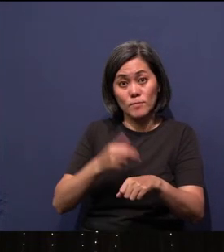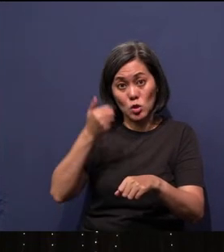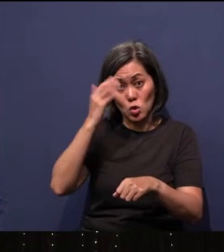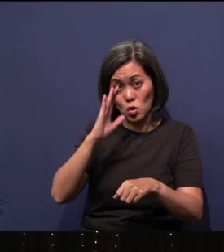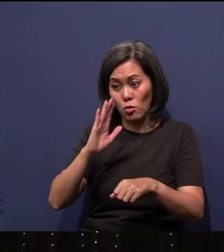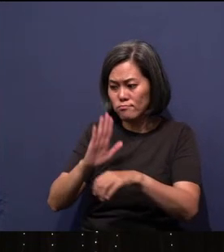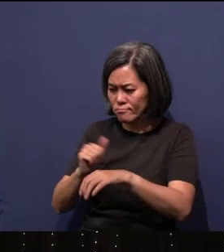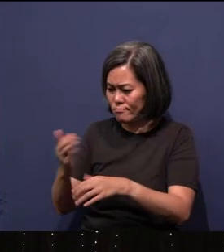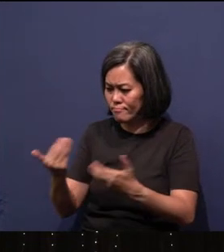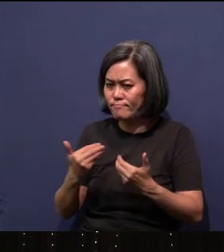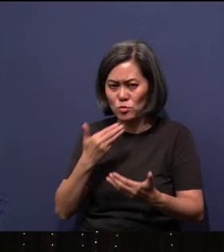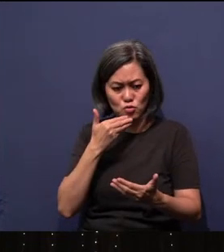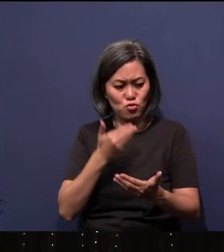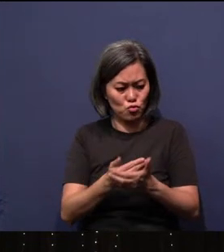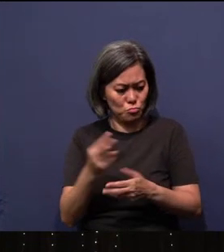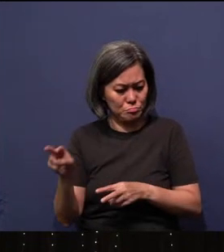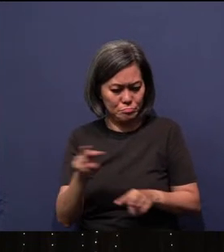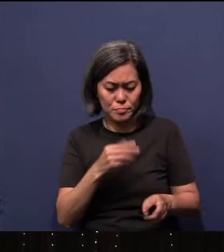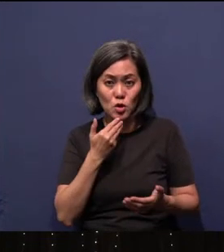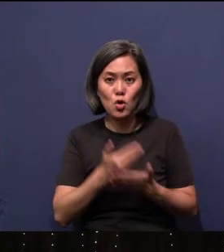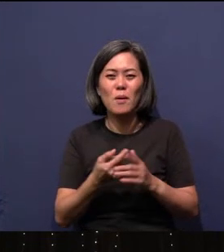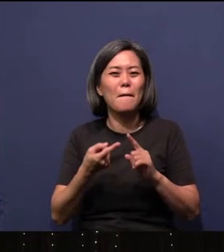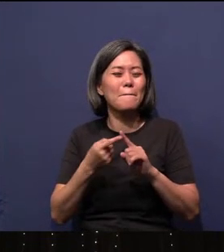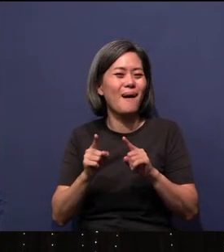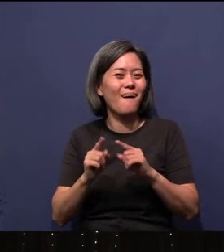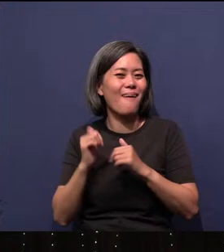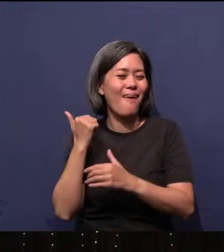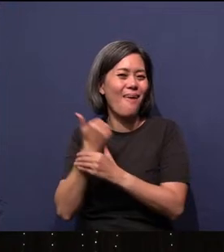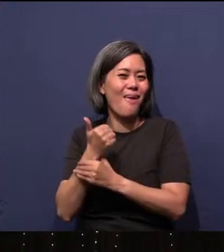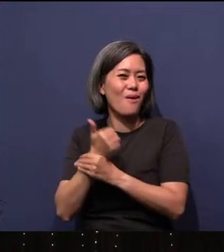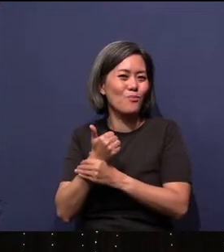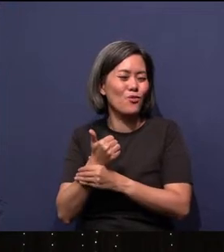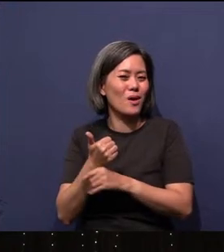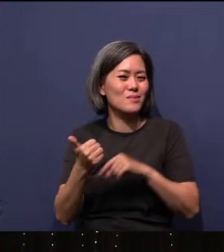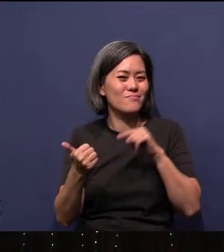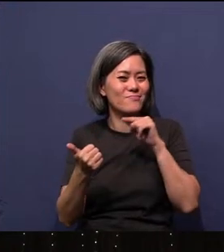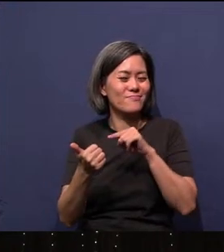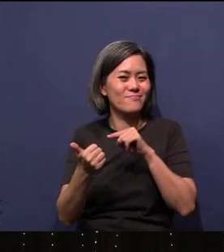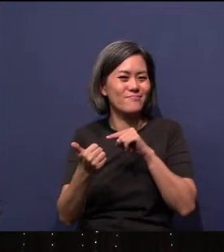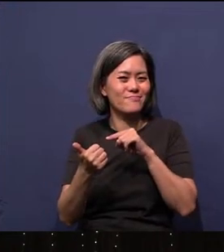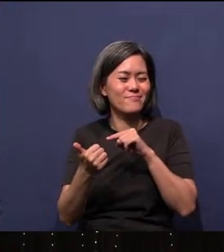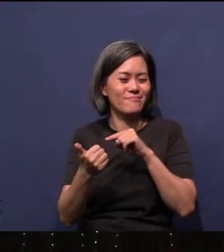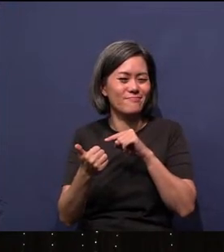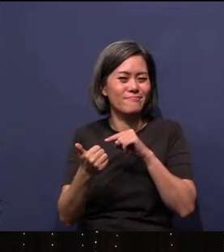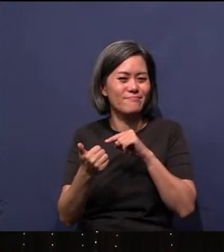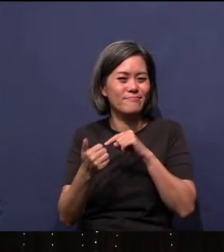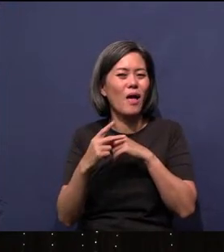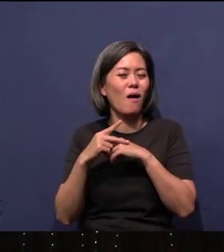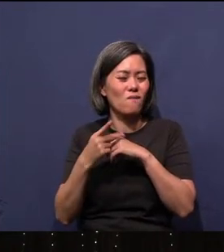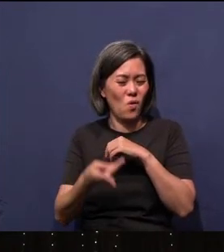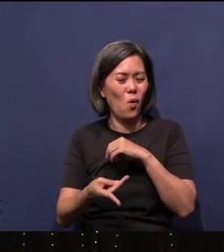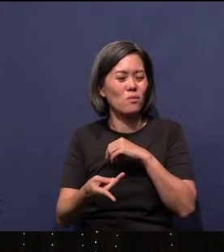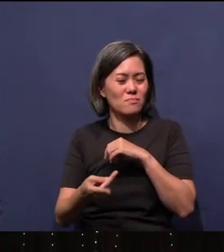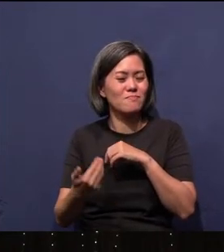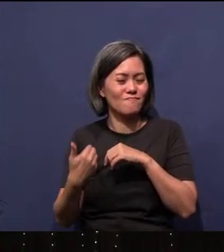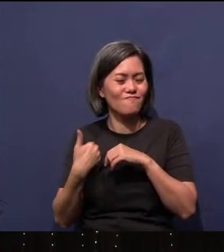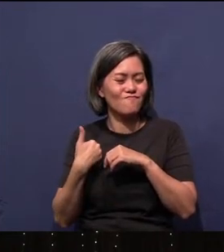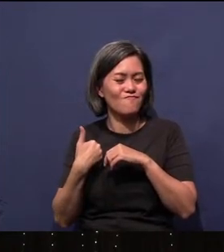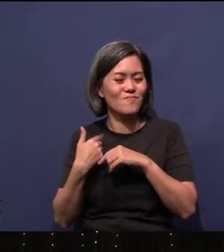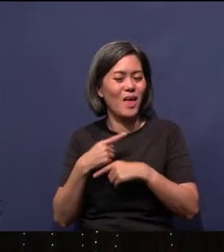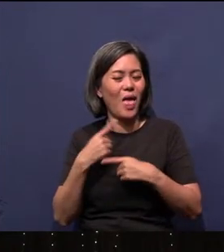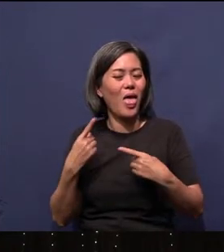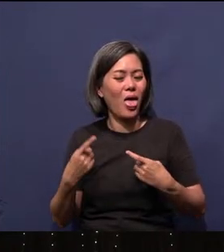and it was good. But Abraham does fall and he does sin from time to time.